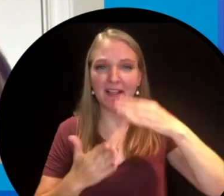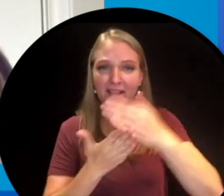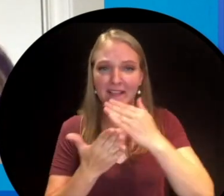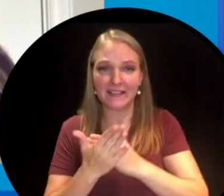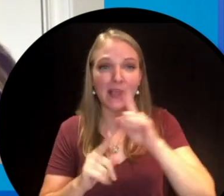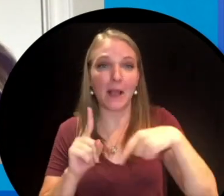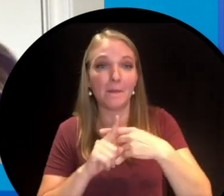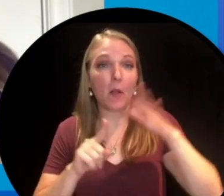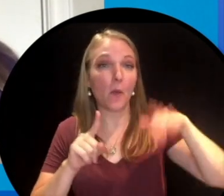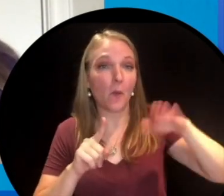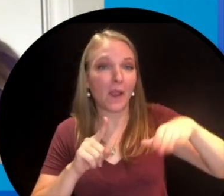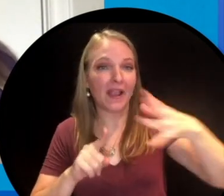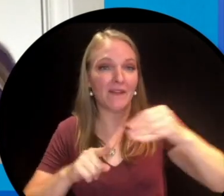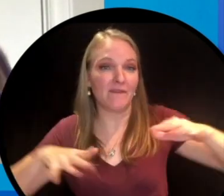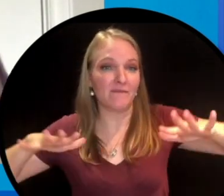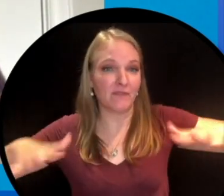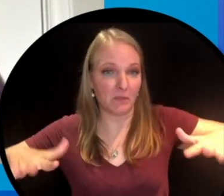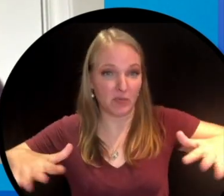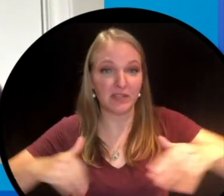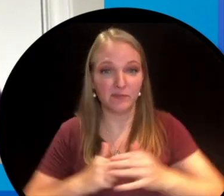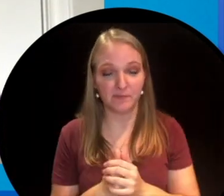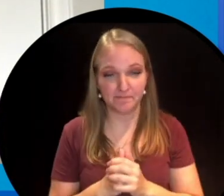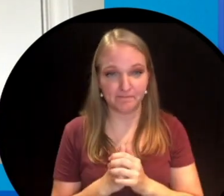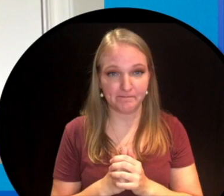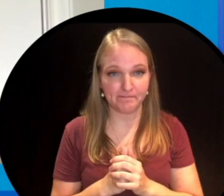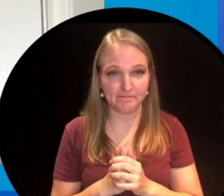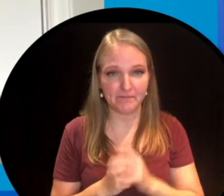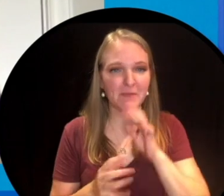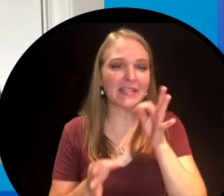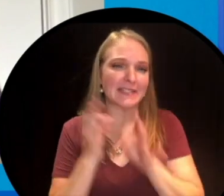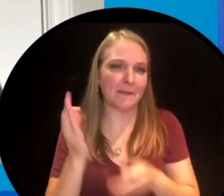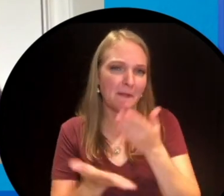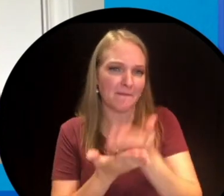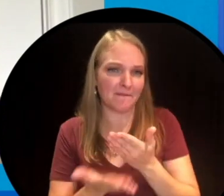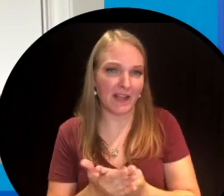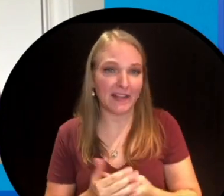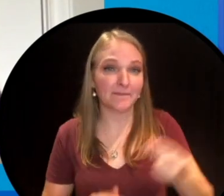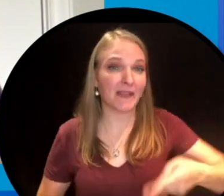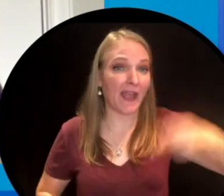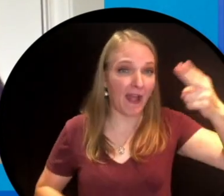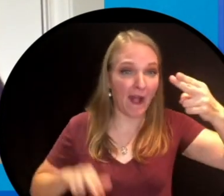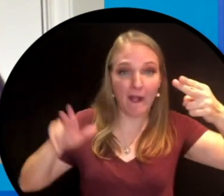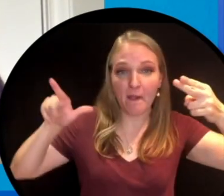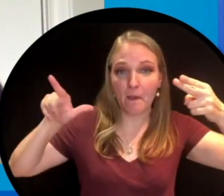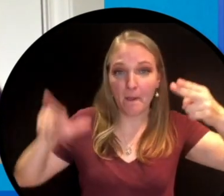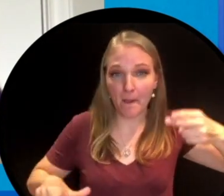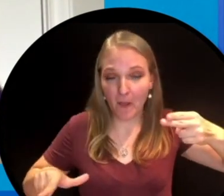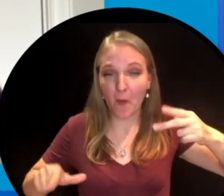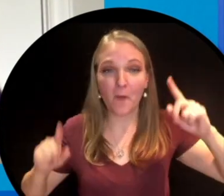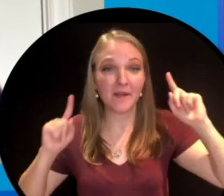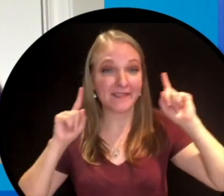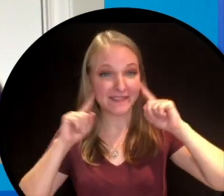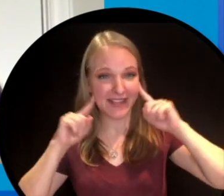sound vibrations. simple fact is that a high sound and a low sound produce different shaped